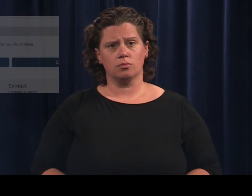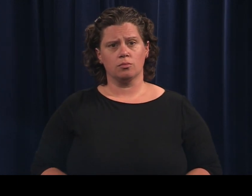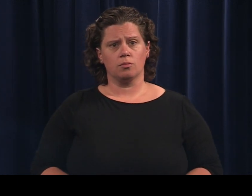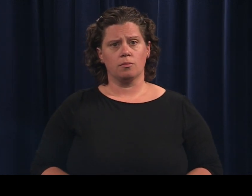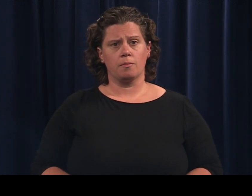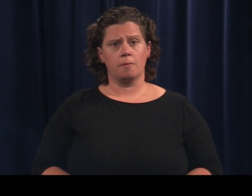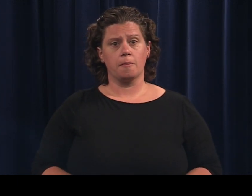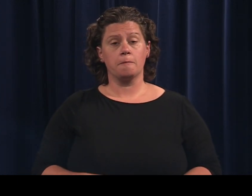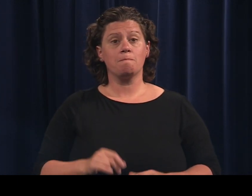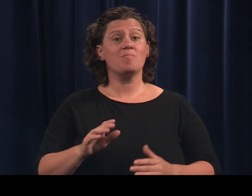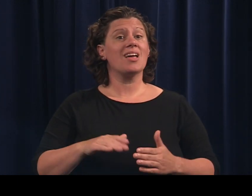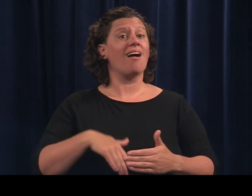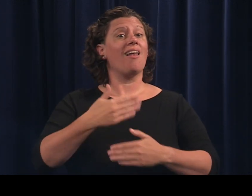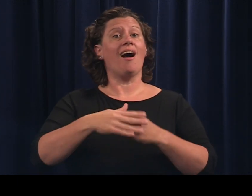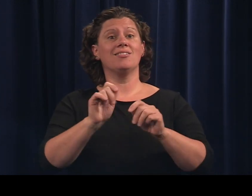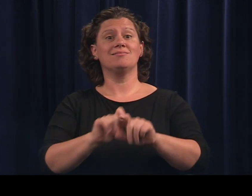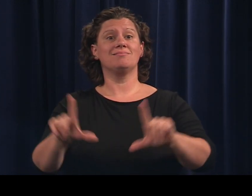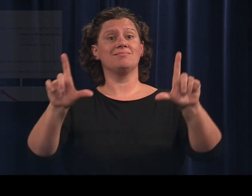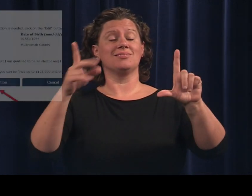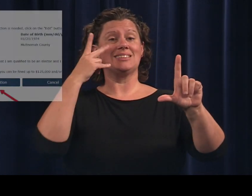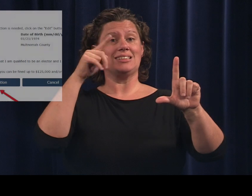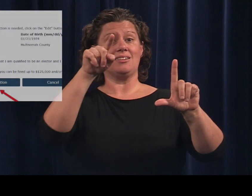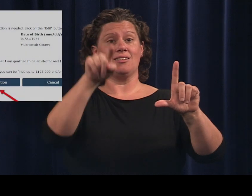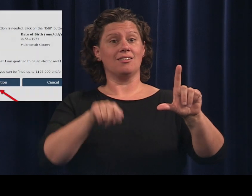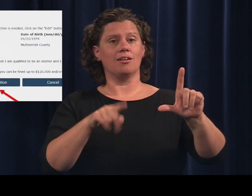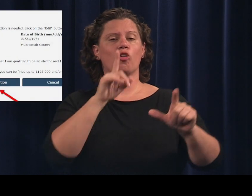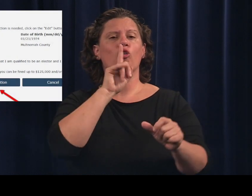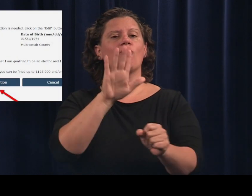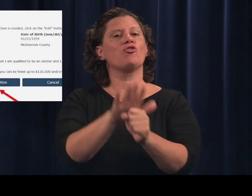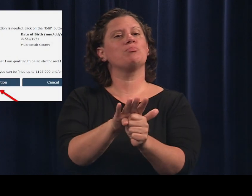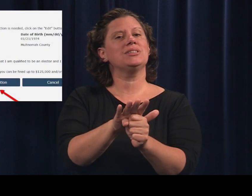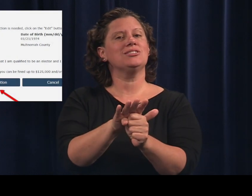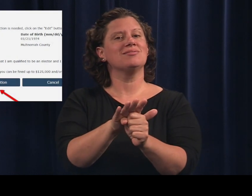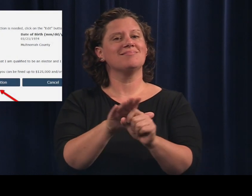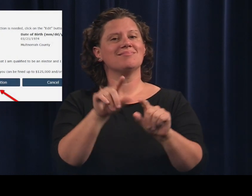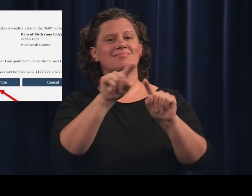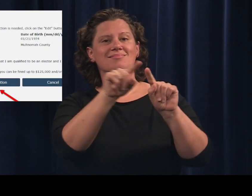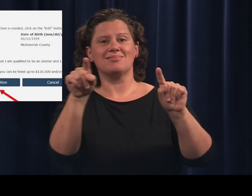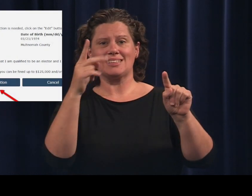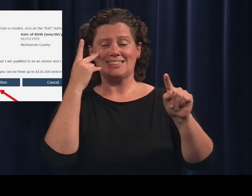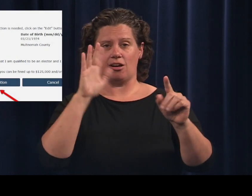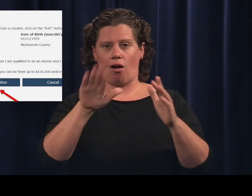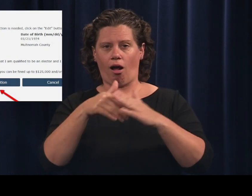Next you will be taken to a confirmation screen